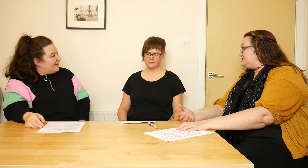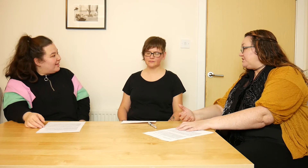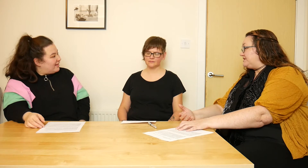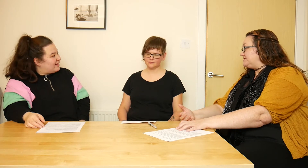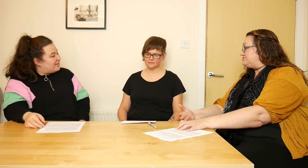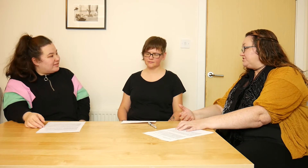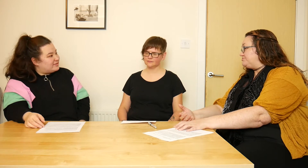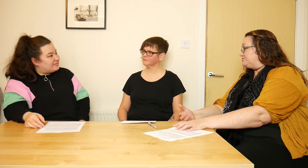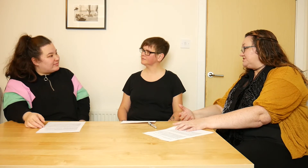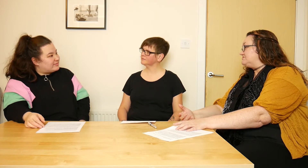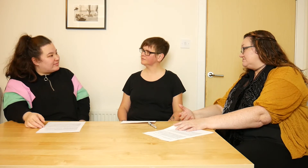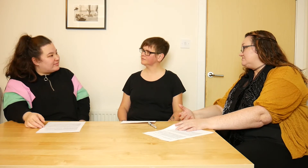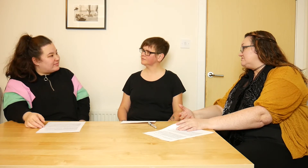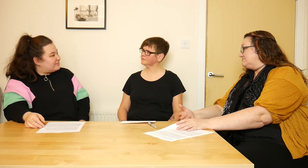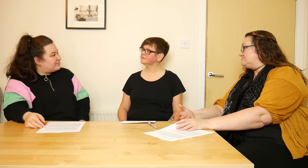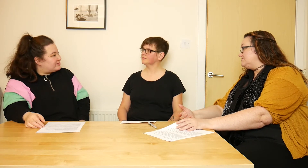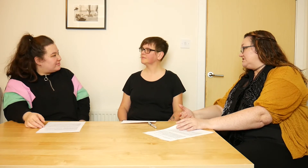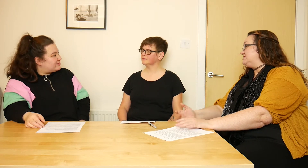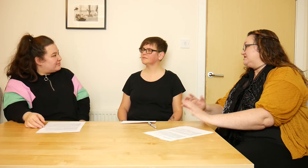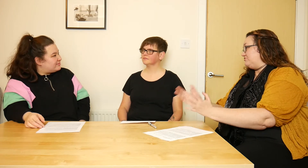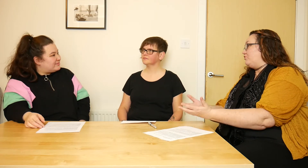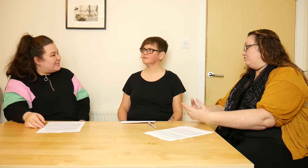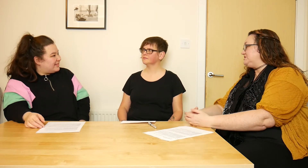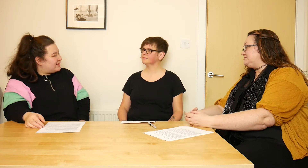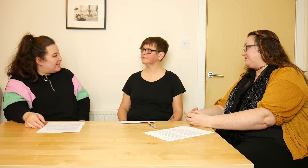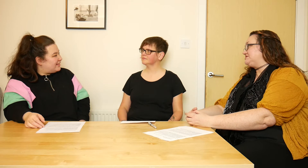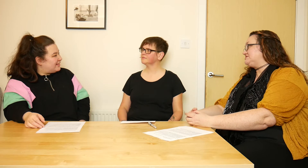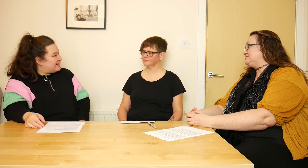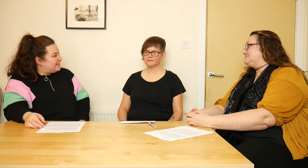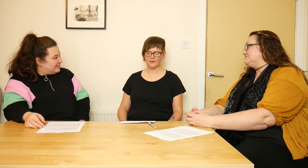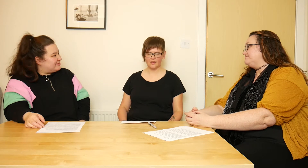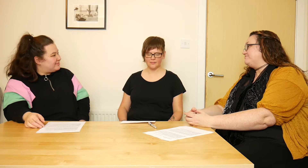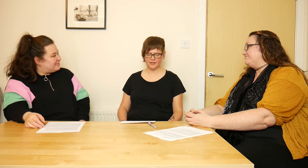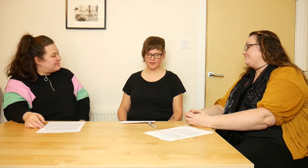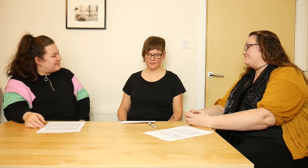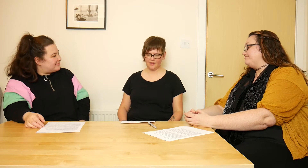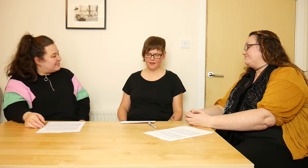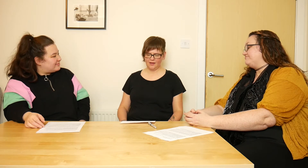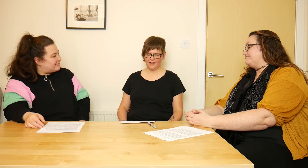So I think it's really important to consider all those aspects. Brilliant.